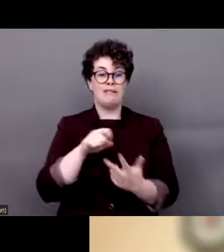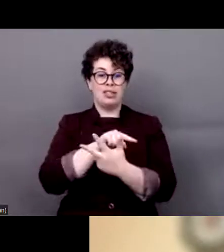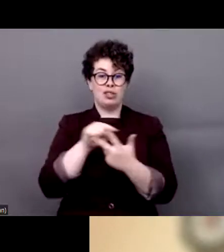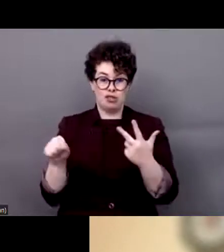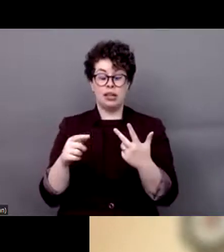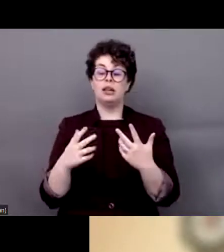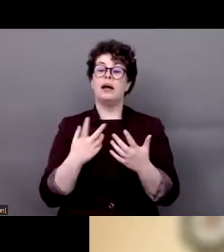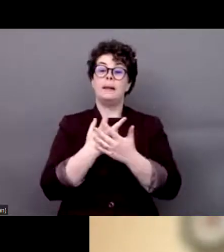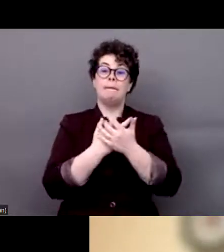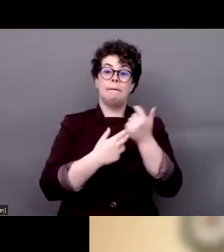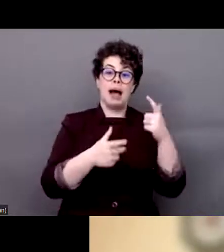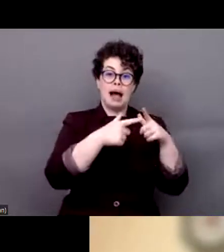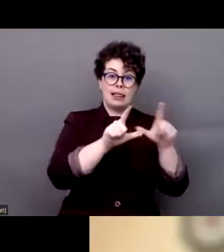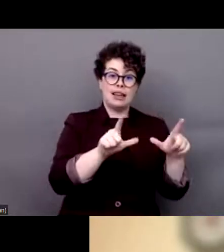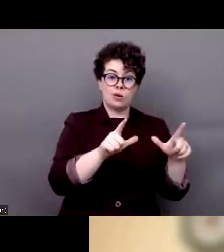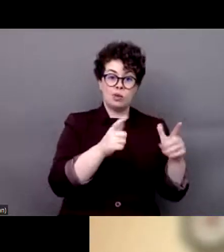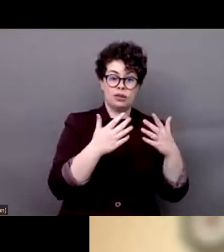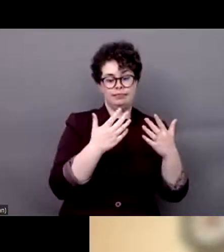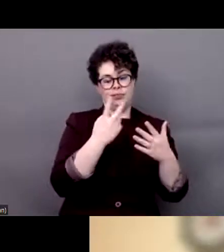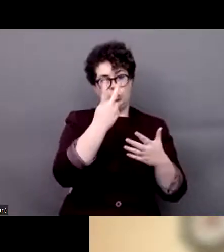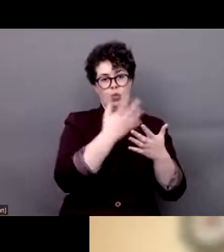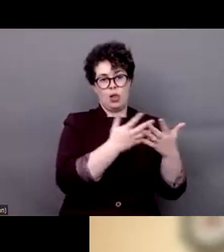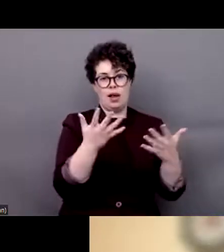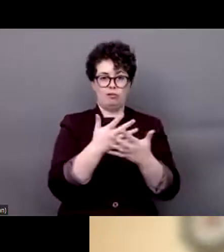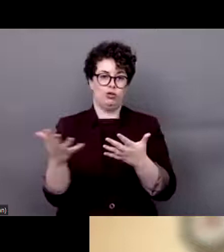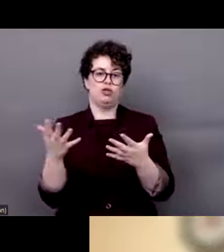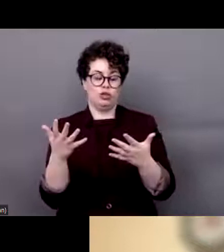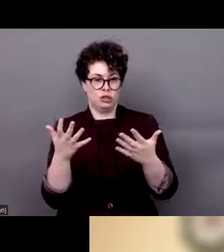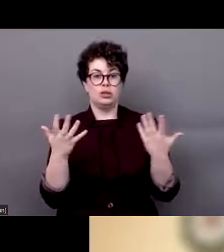ways: Bilingual schools for persons who cannot